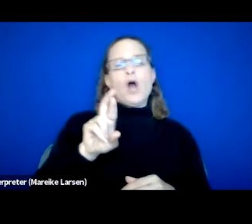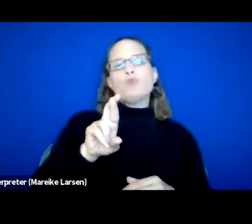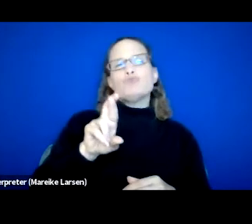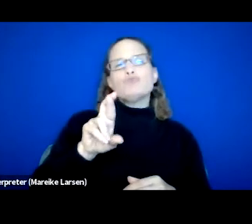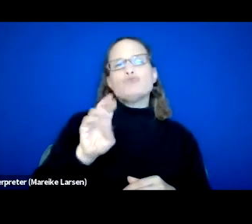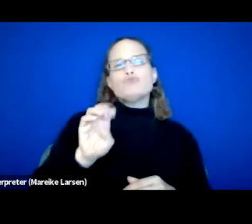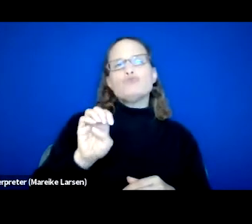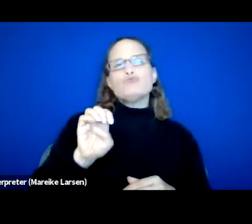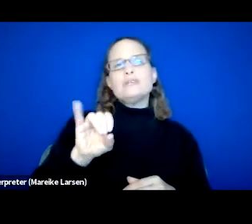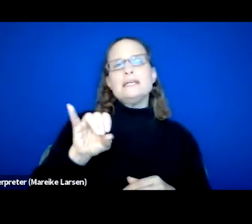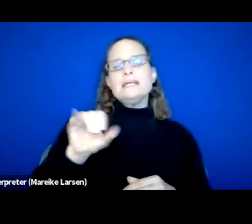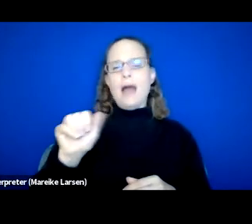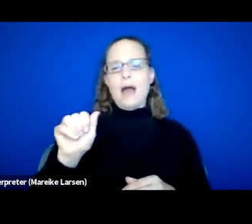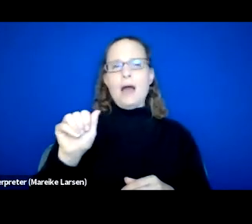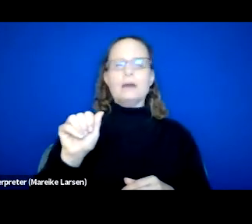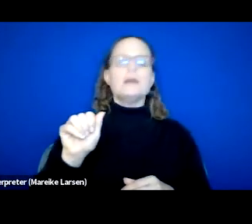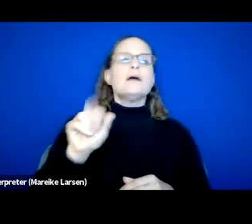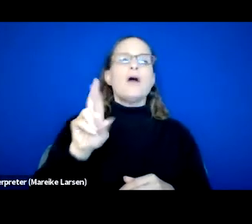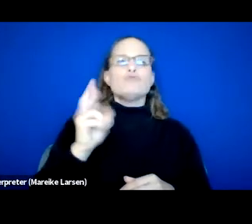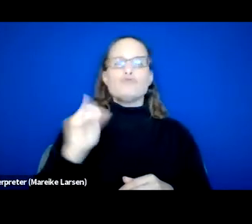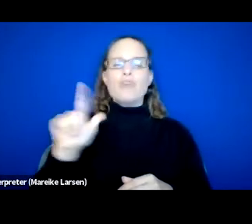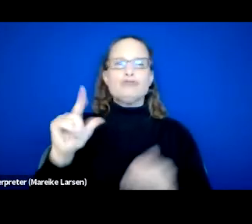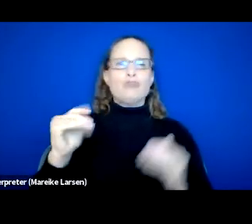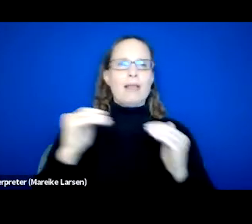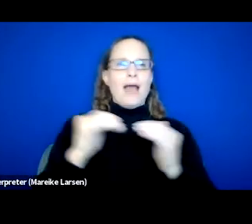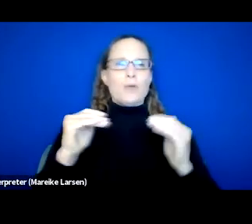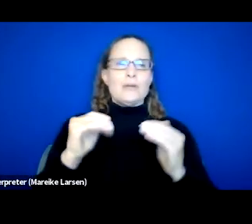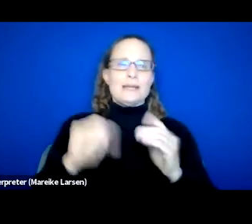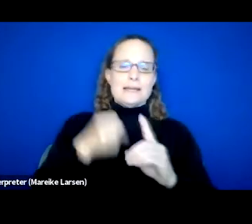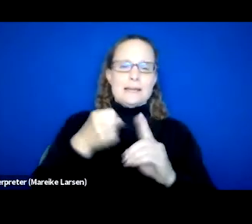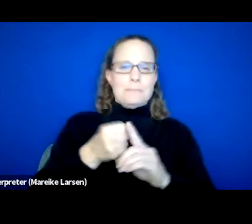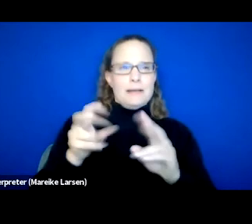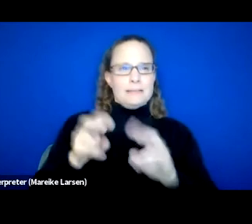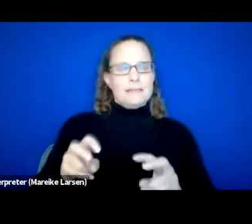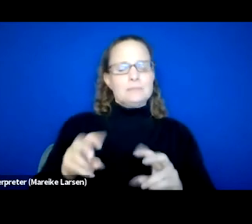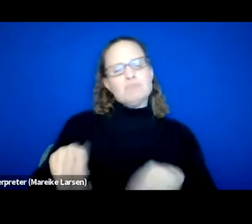which is available to us from Race Forward. And they provide 10 steps to begin the process